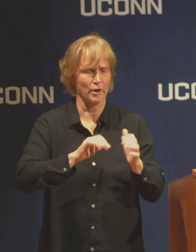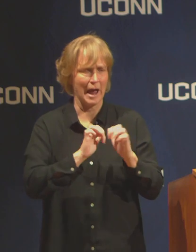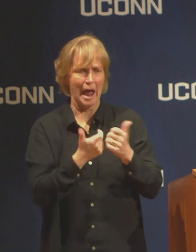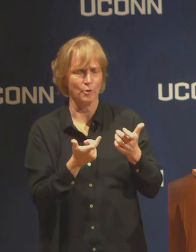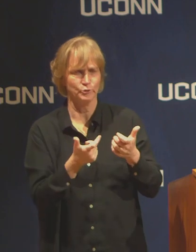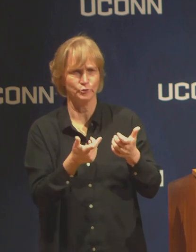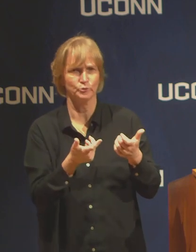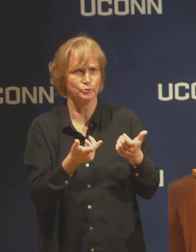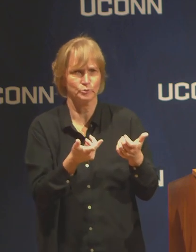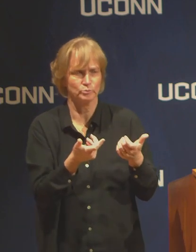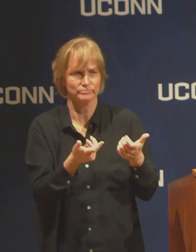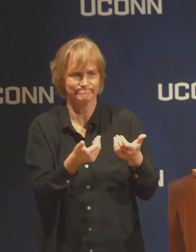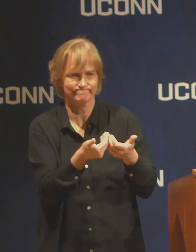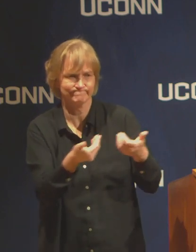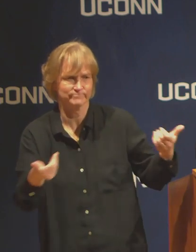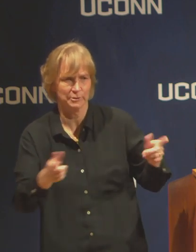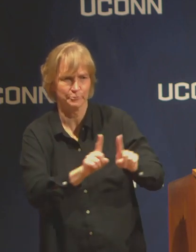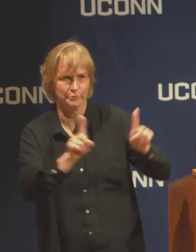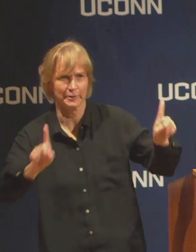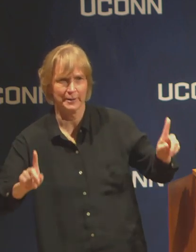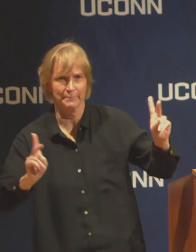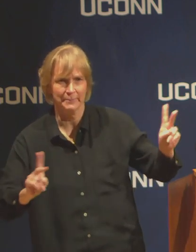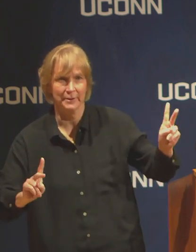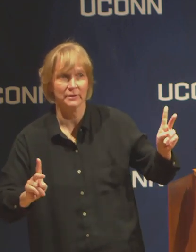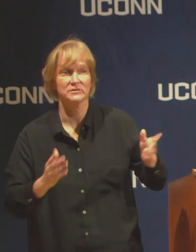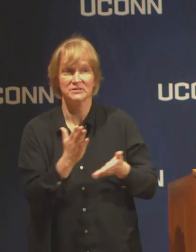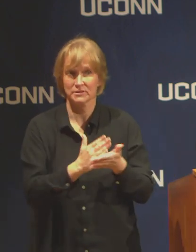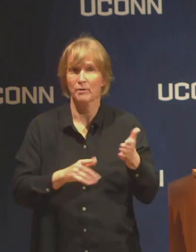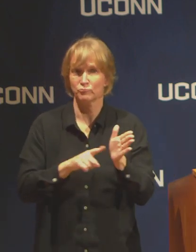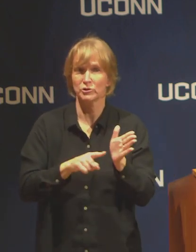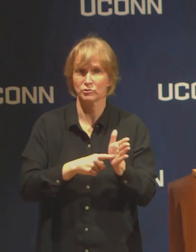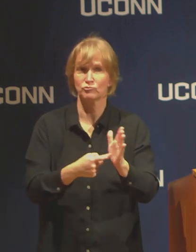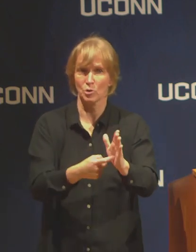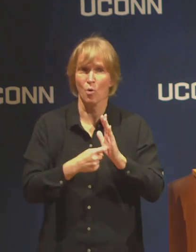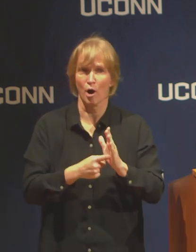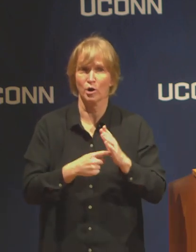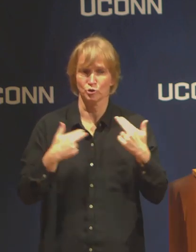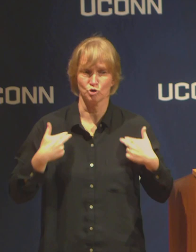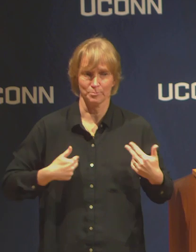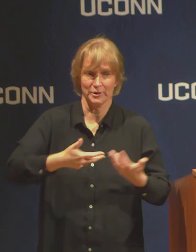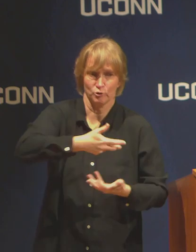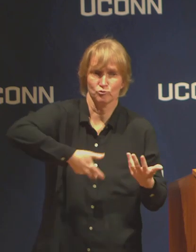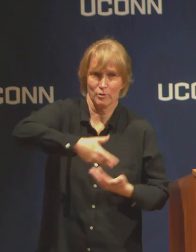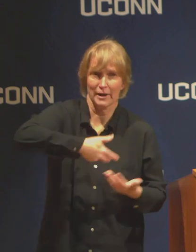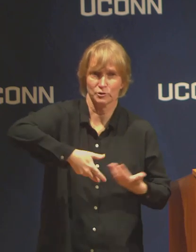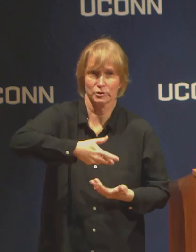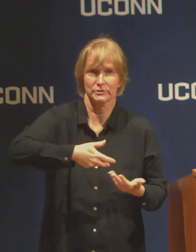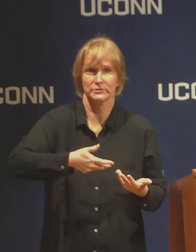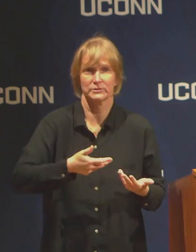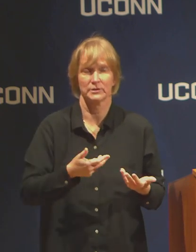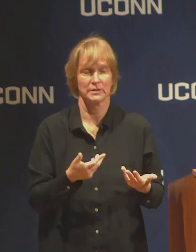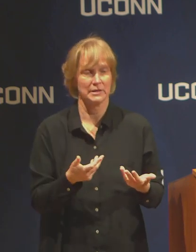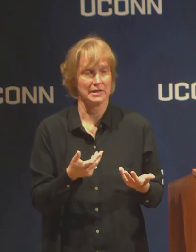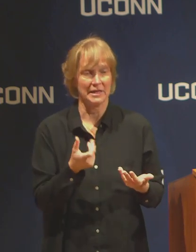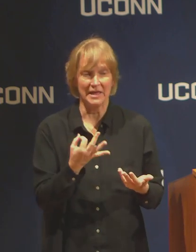human interaction as the President mentioned, only in those cases where there is direct therapeutic value or